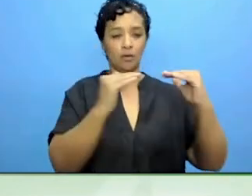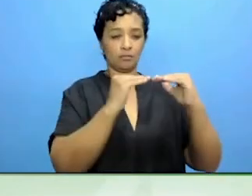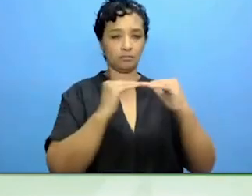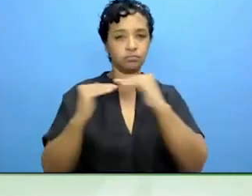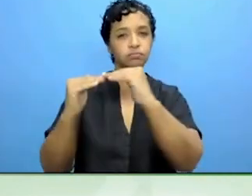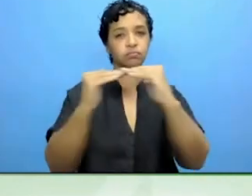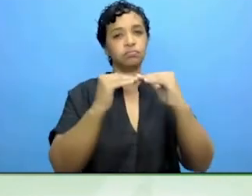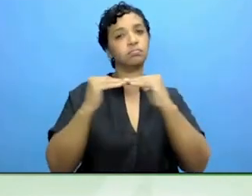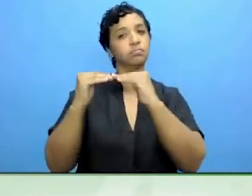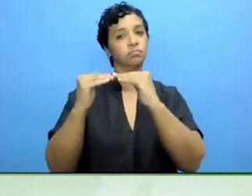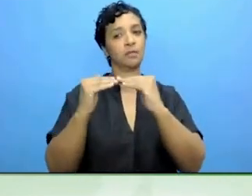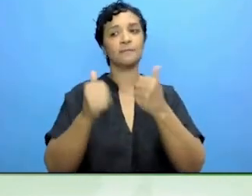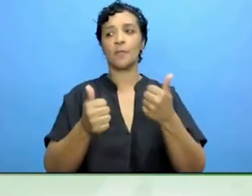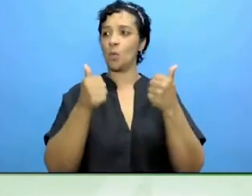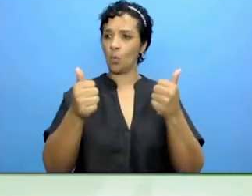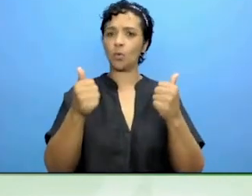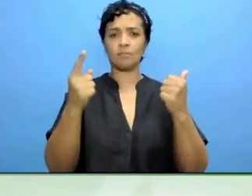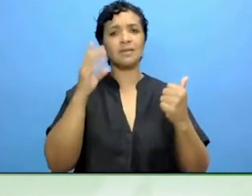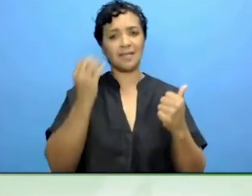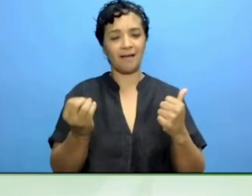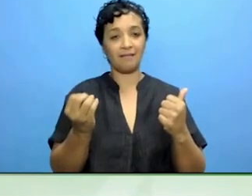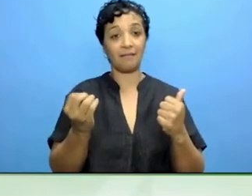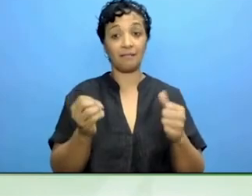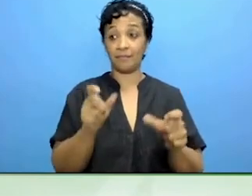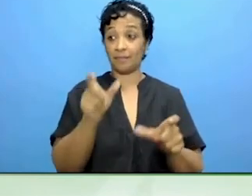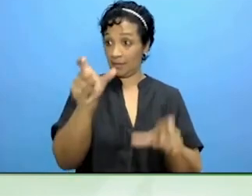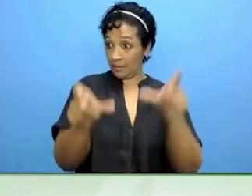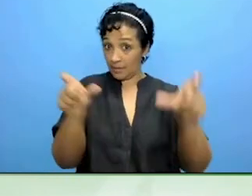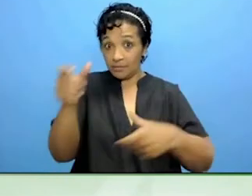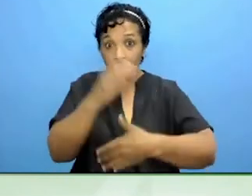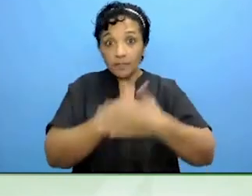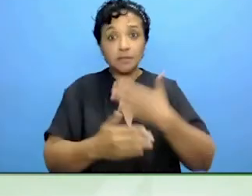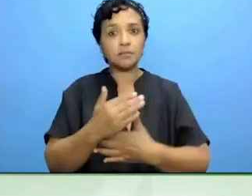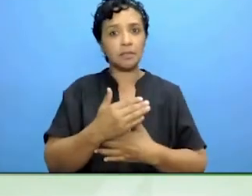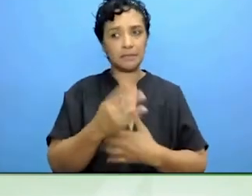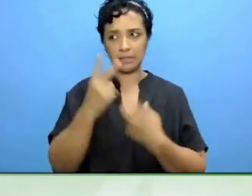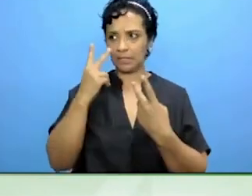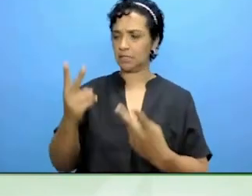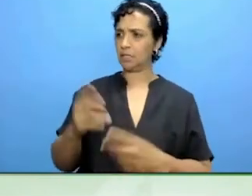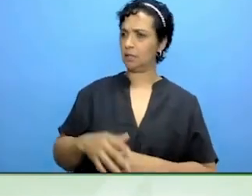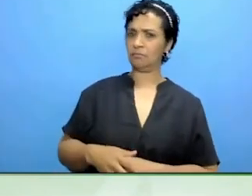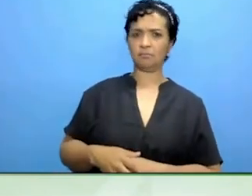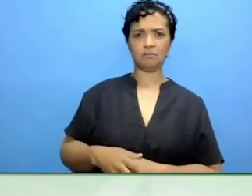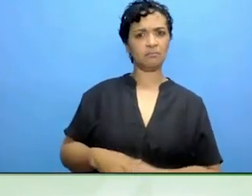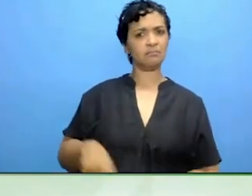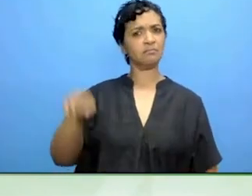Increasingly, people with disabilities will be saying that and the will be saying why cant they get certain services over the border but not here.